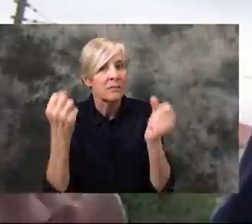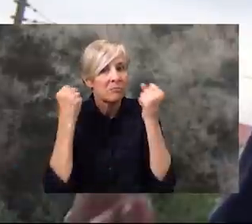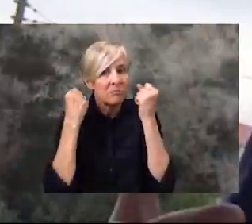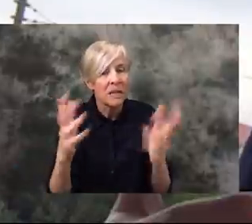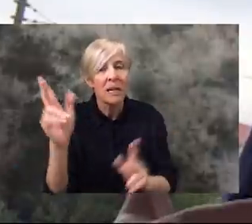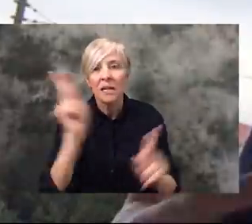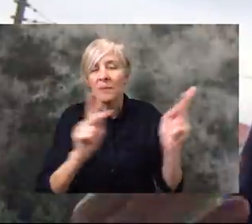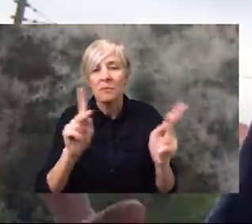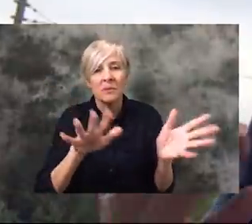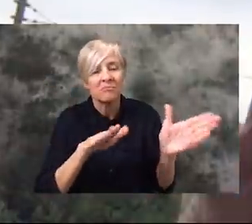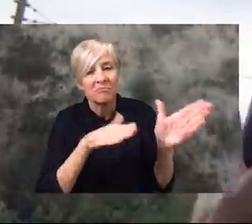Just the sheer number of deaths that has happened that's happening in